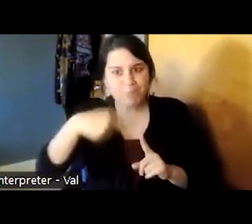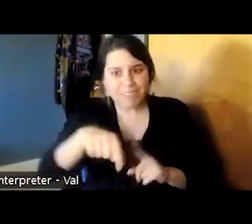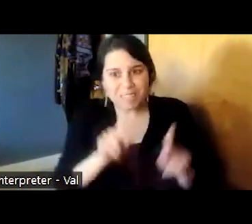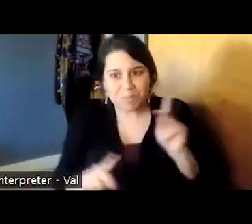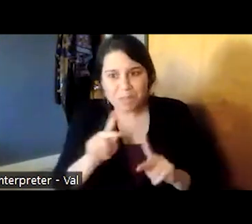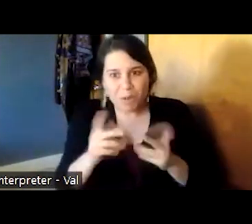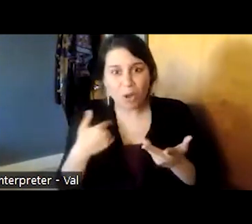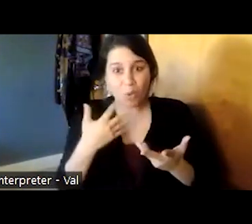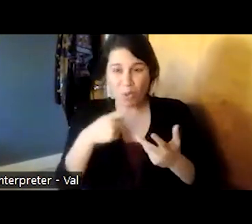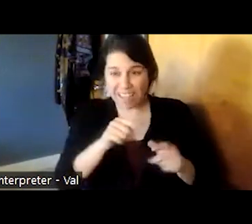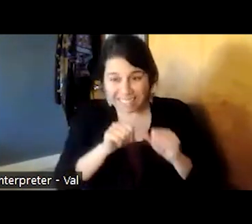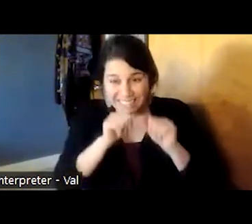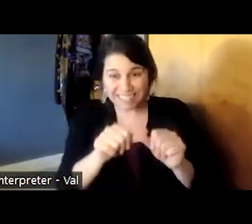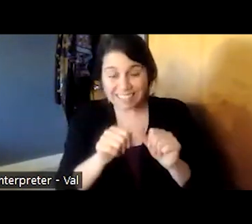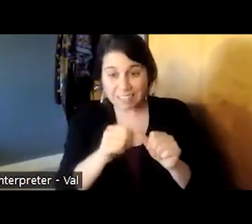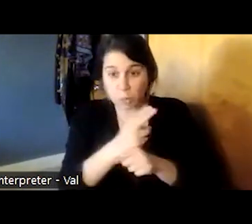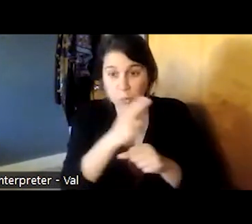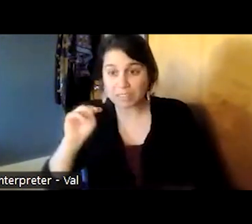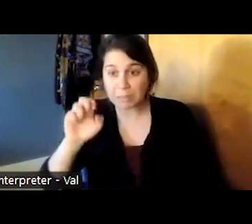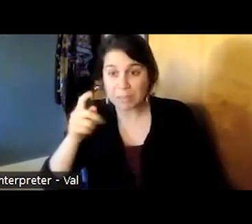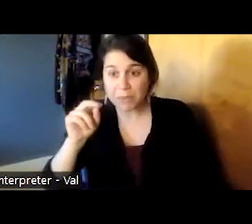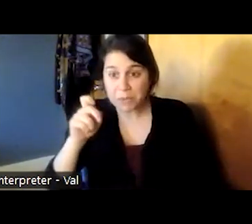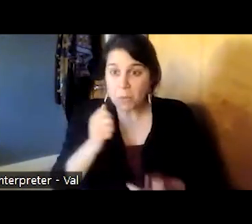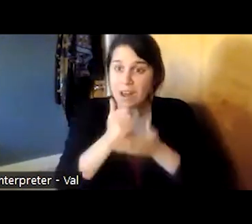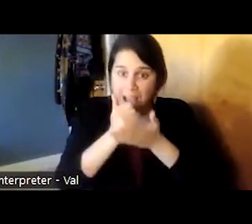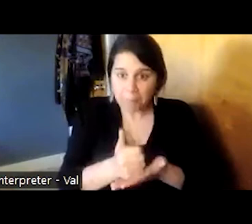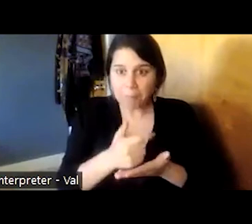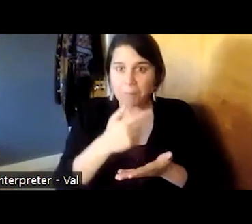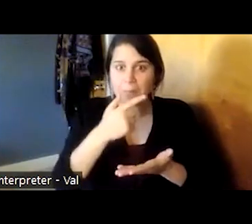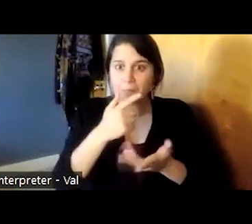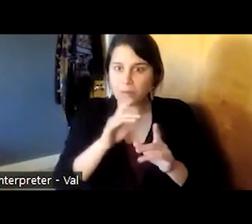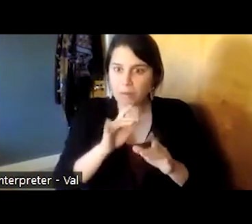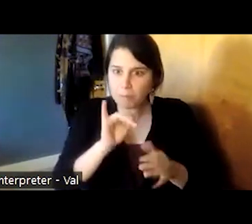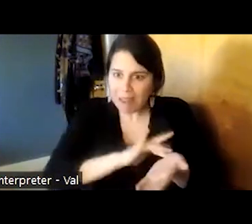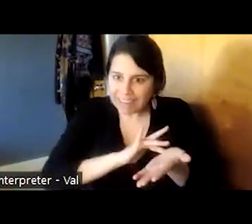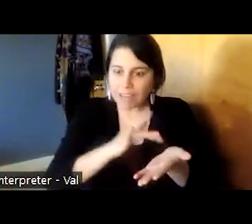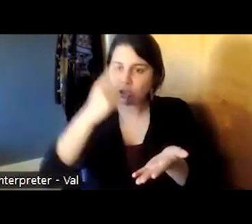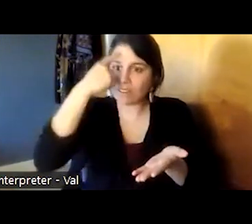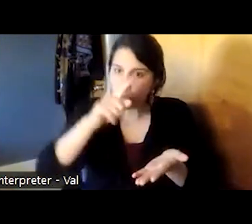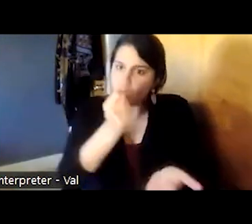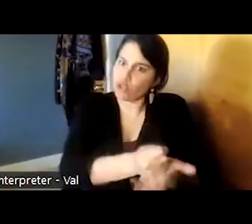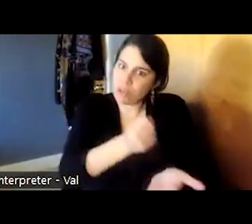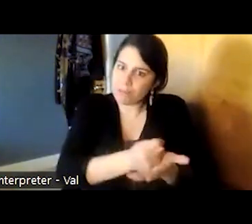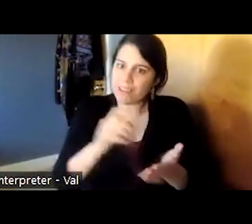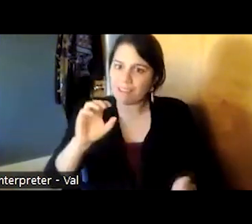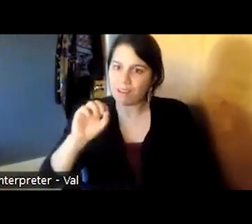methadone because methadone is a very important medication for treatment of opioid use disorder